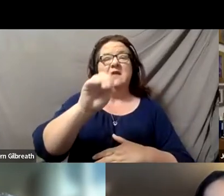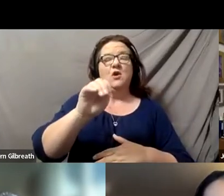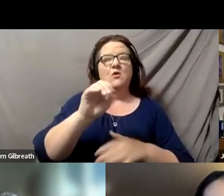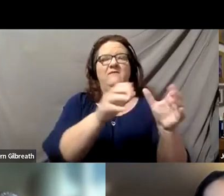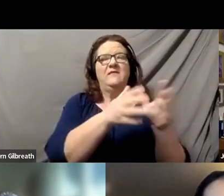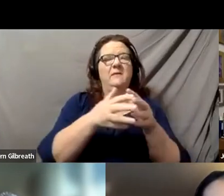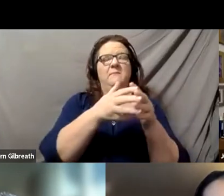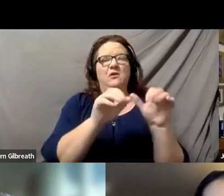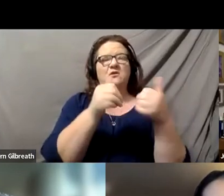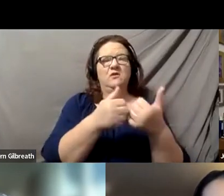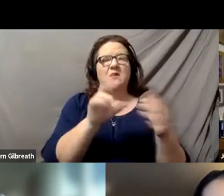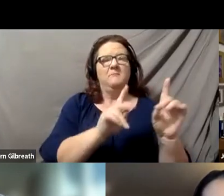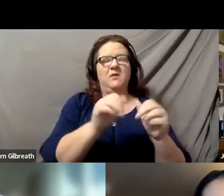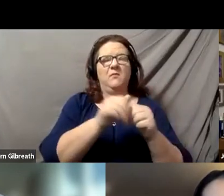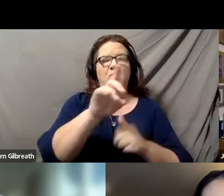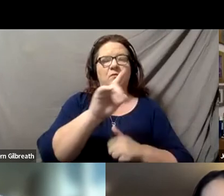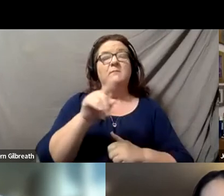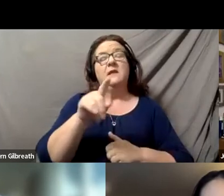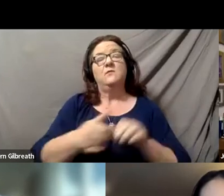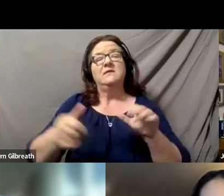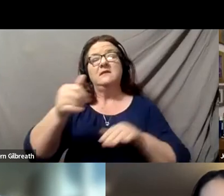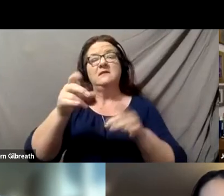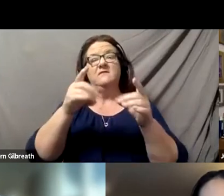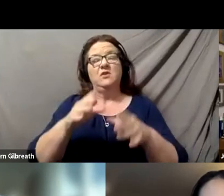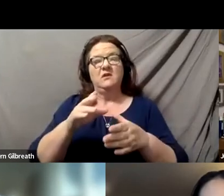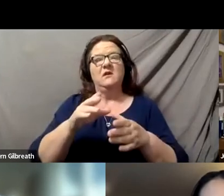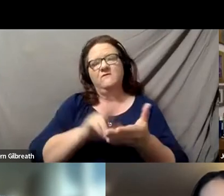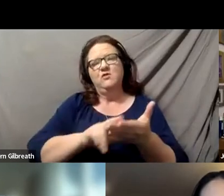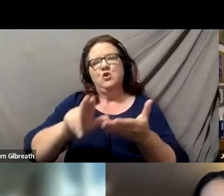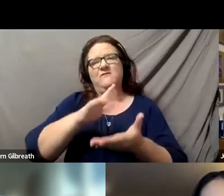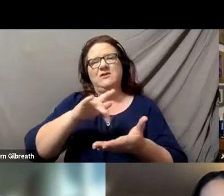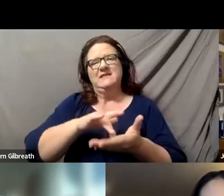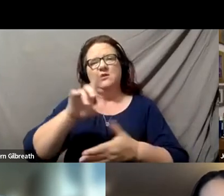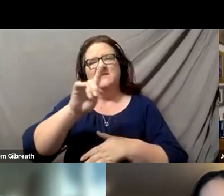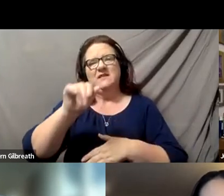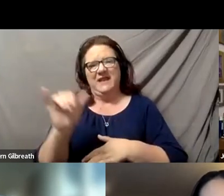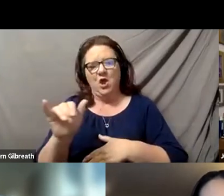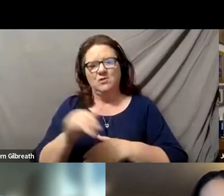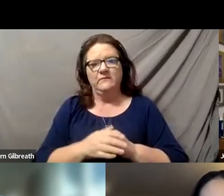He was the Executive Director of the Association of University Centers on Disabilities, as well. Since joining the DRC,